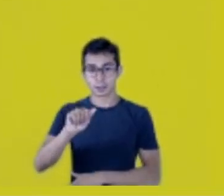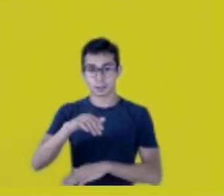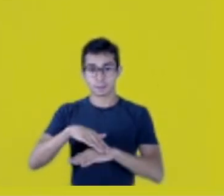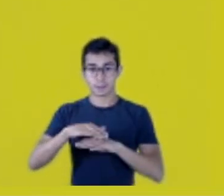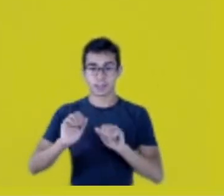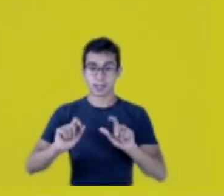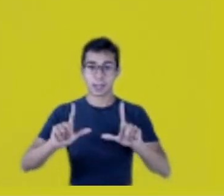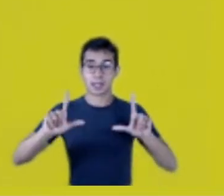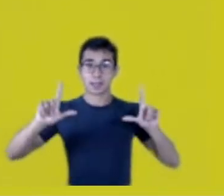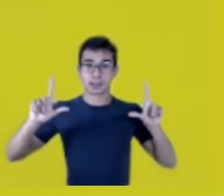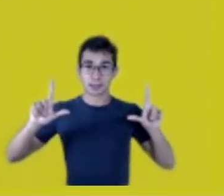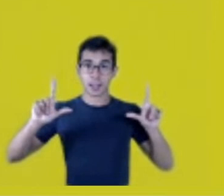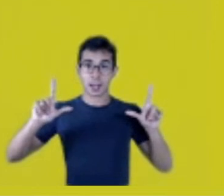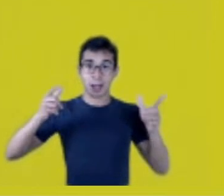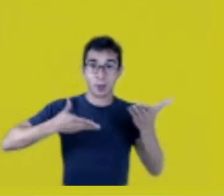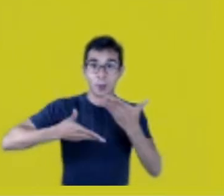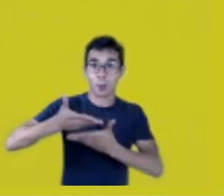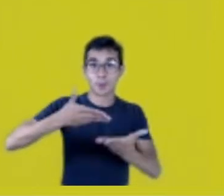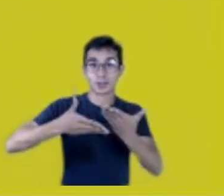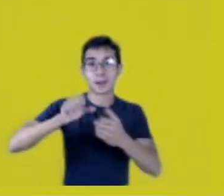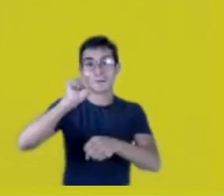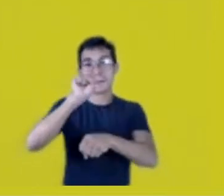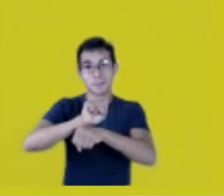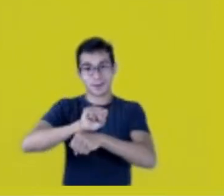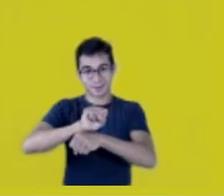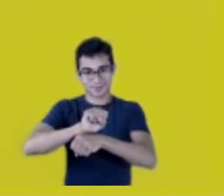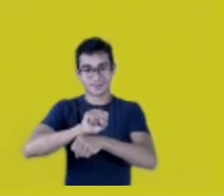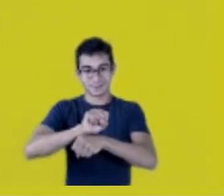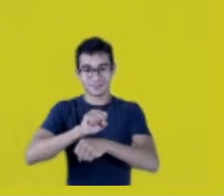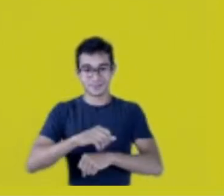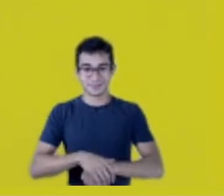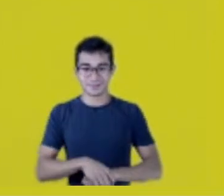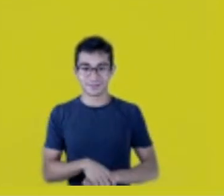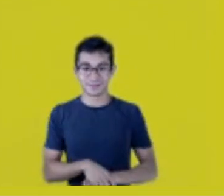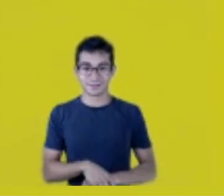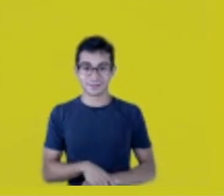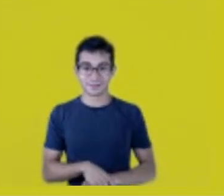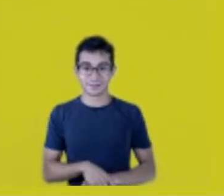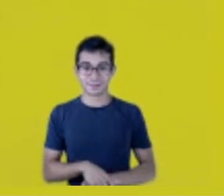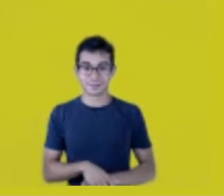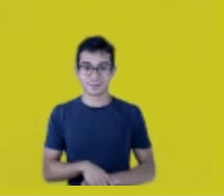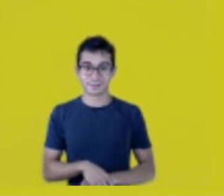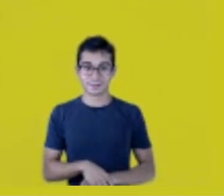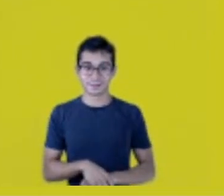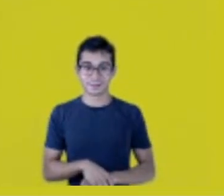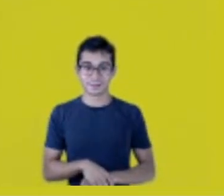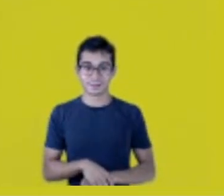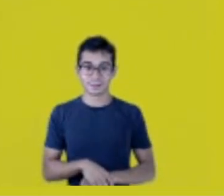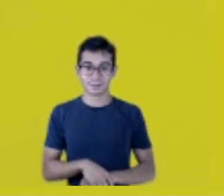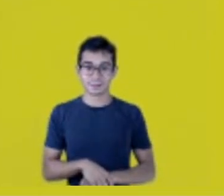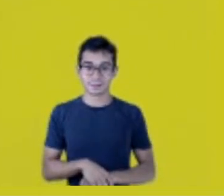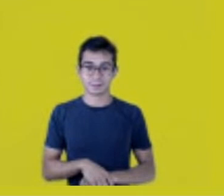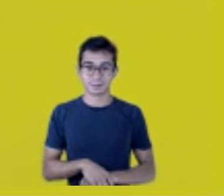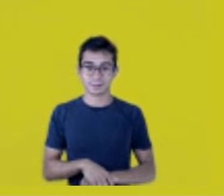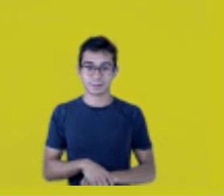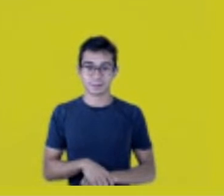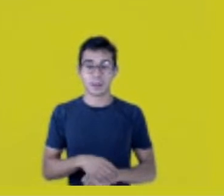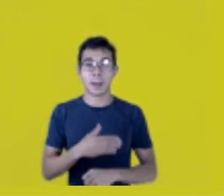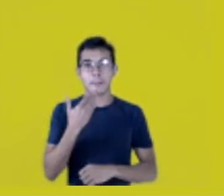so that we can be more comfortable seeing each other.